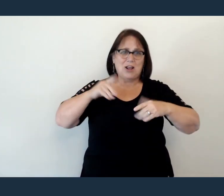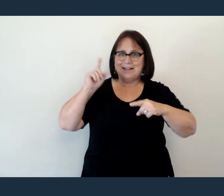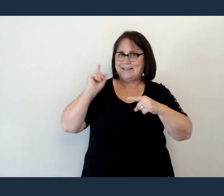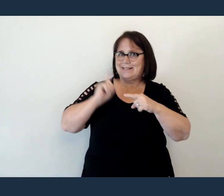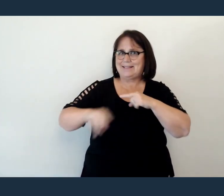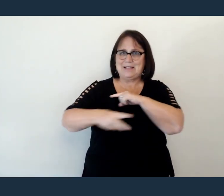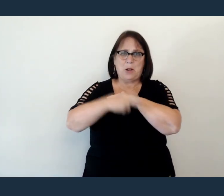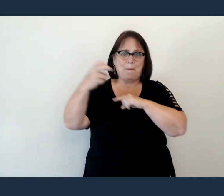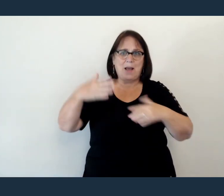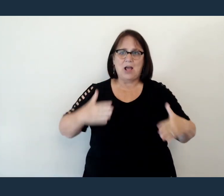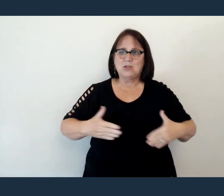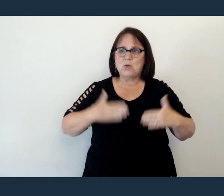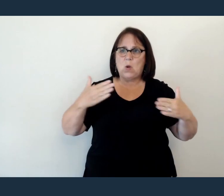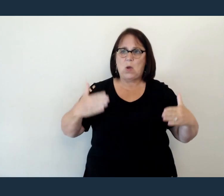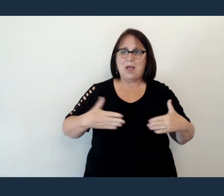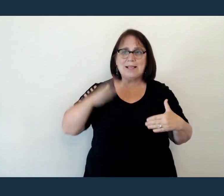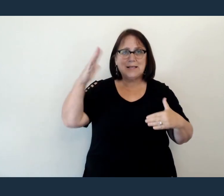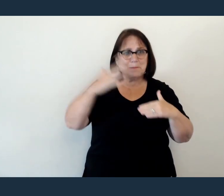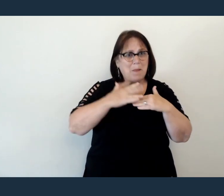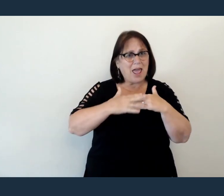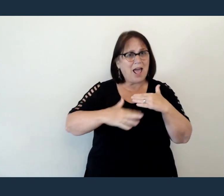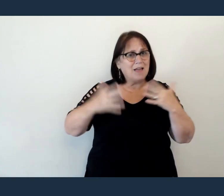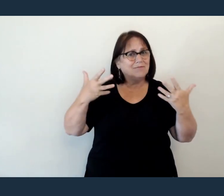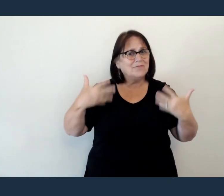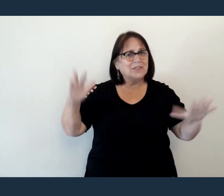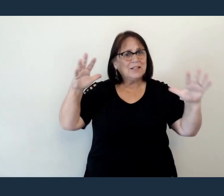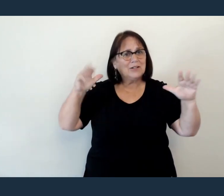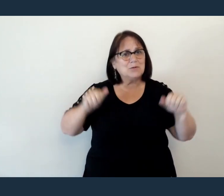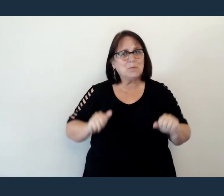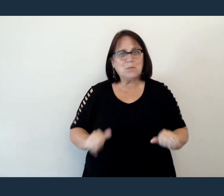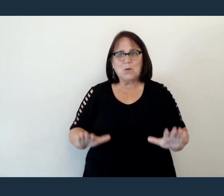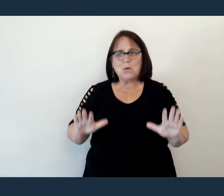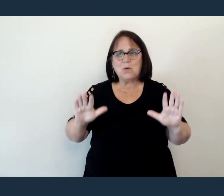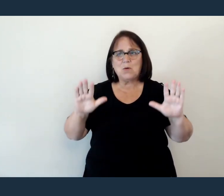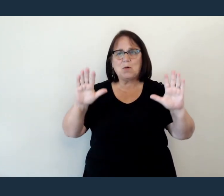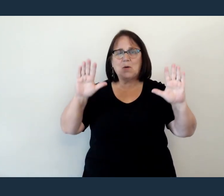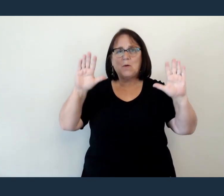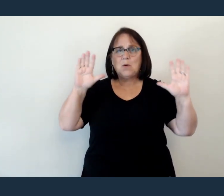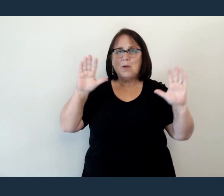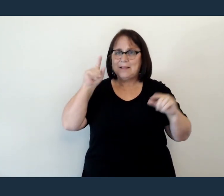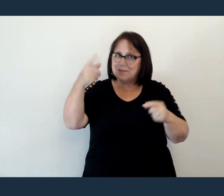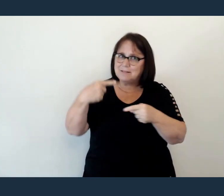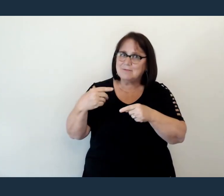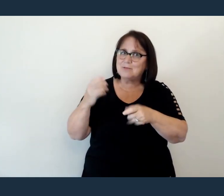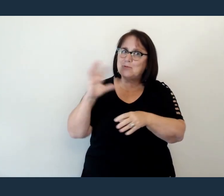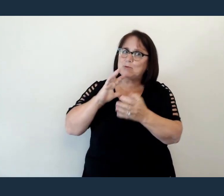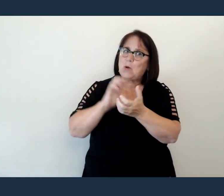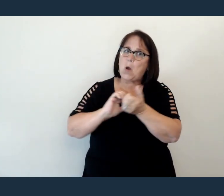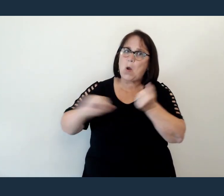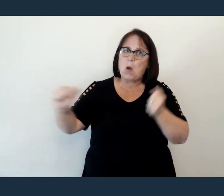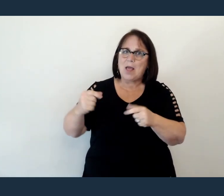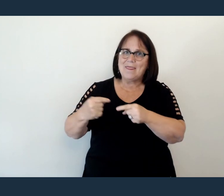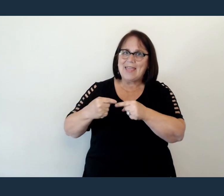For blood has been poured out The enemy destroyed